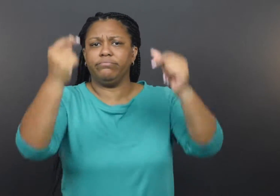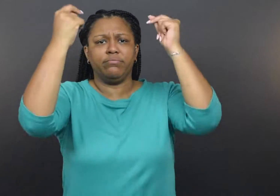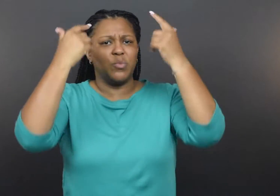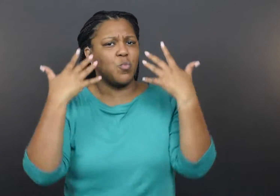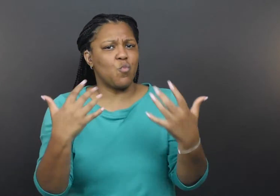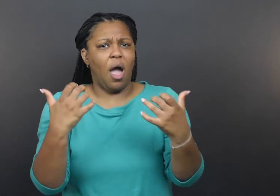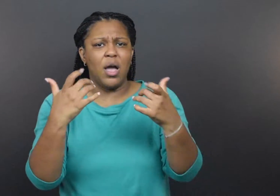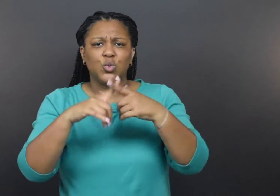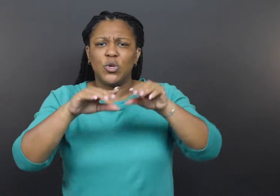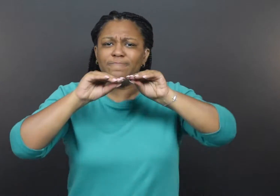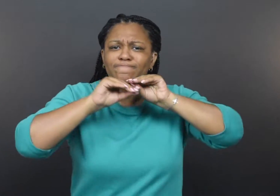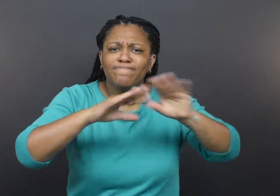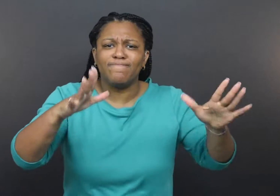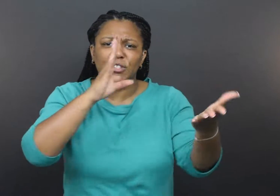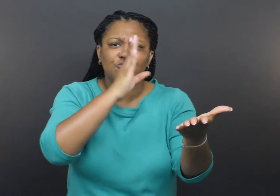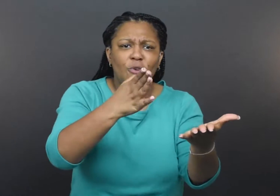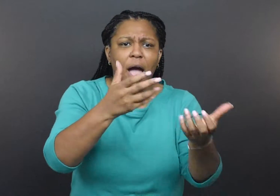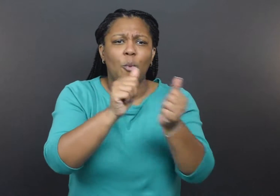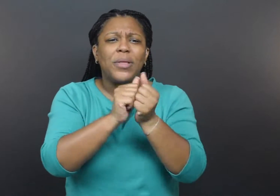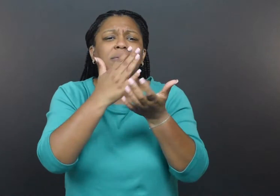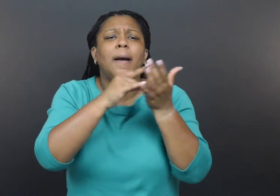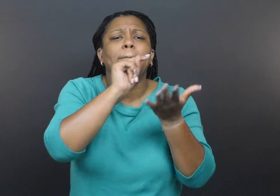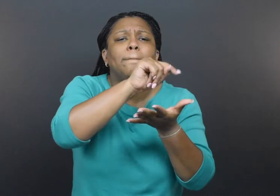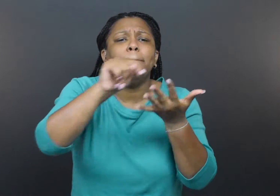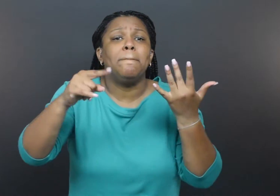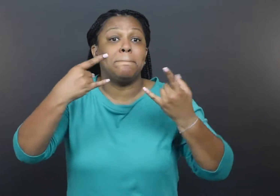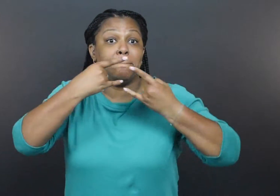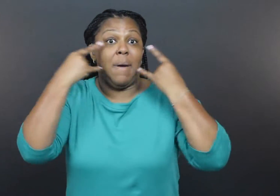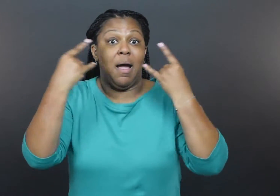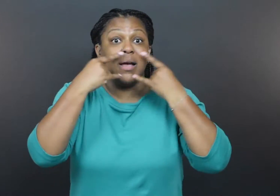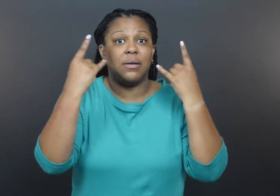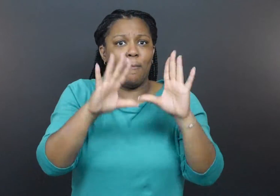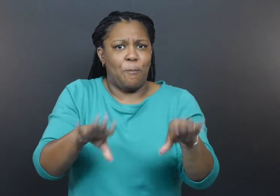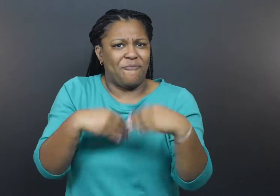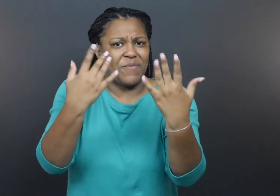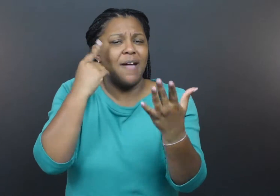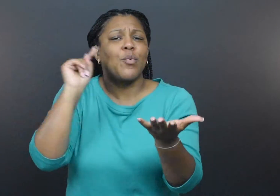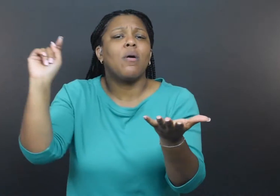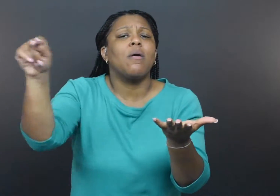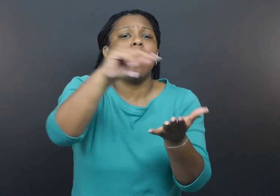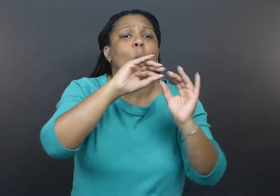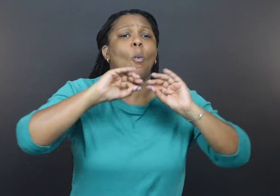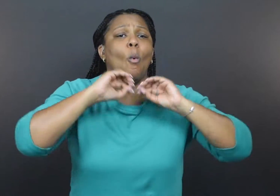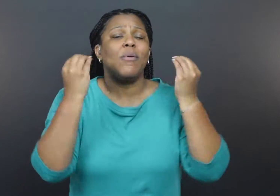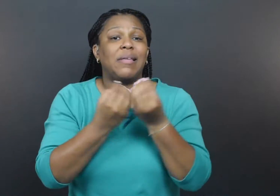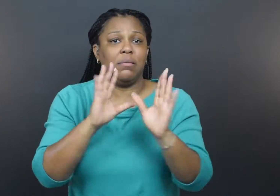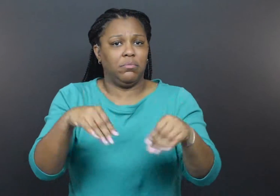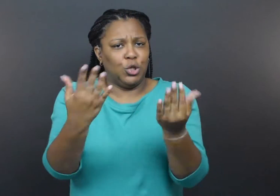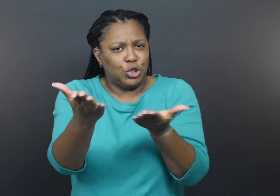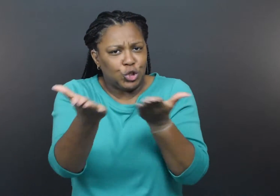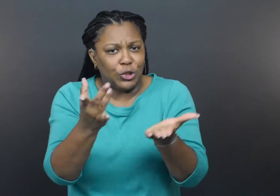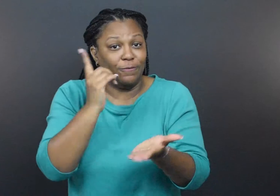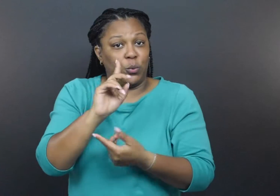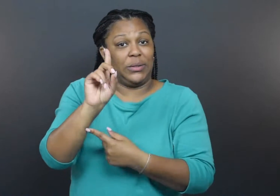wanted to direct some of these masks to provider organizations serving the disability community.